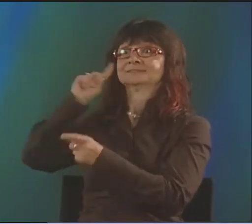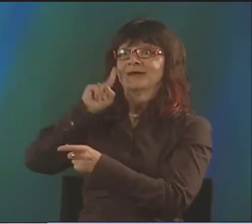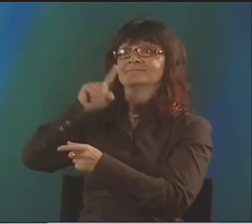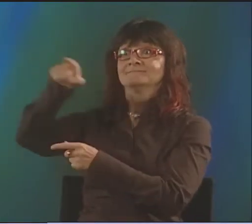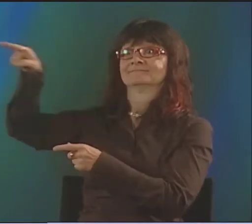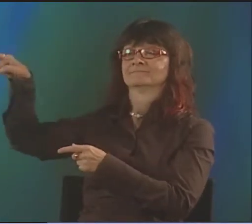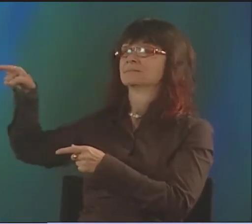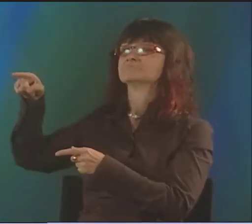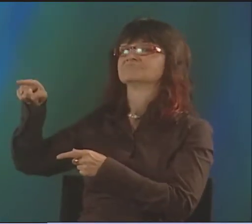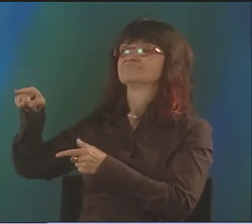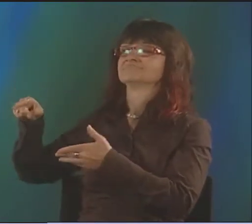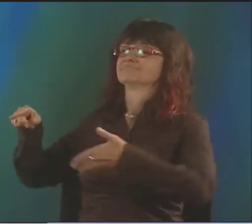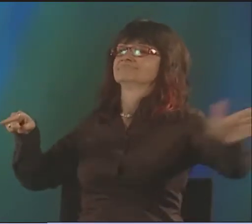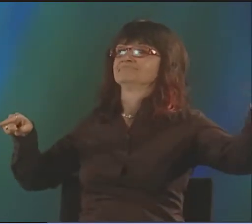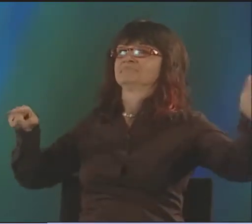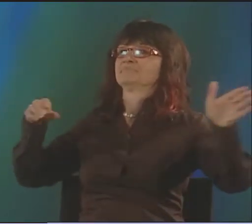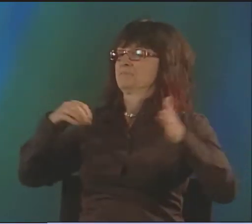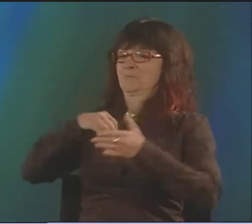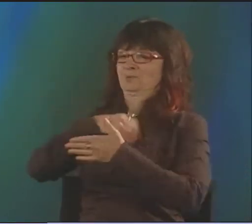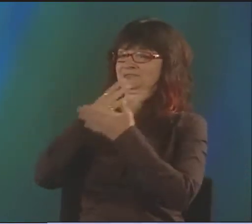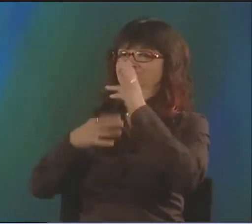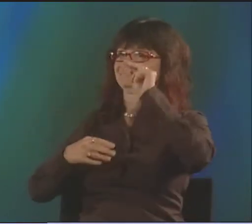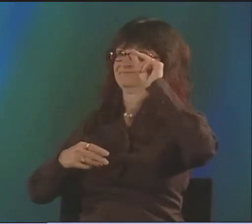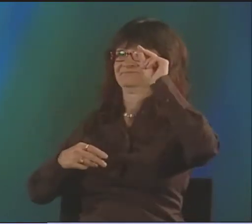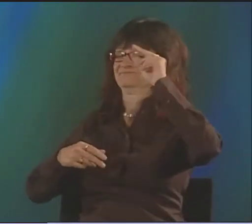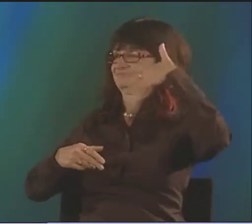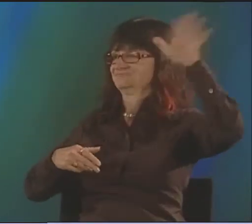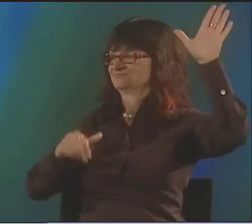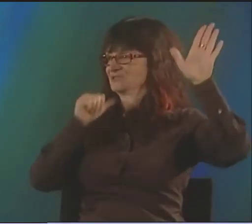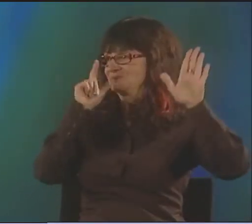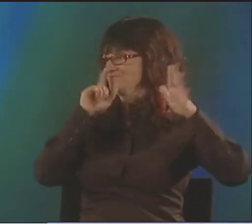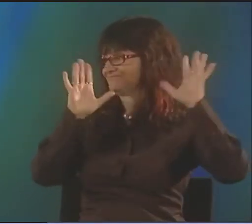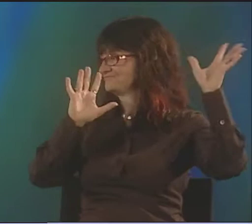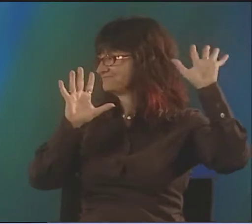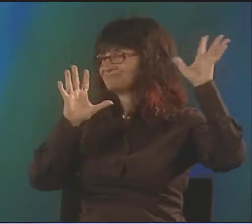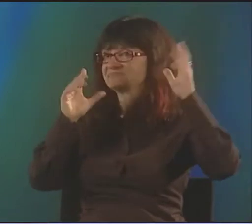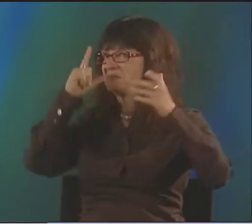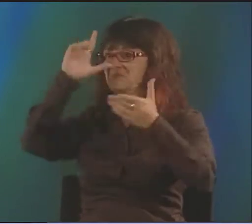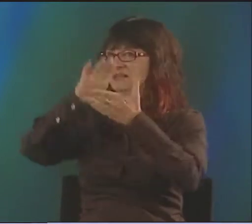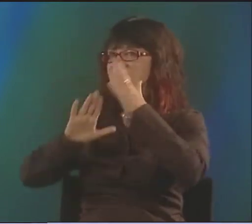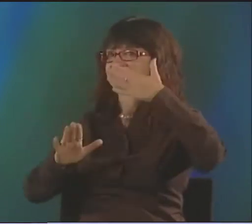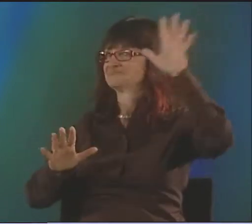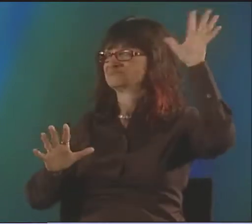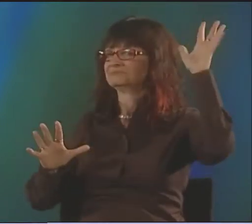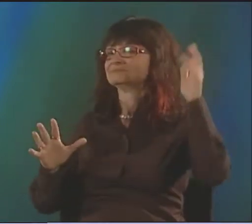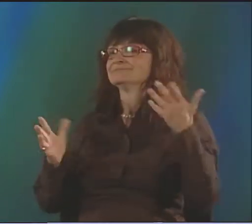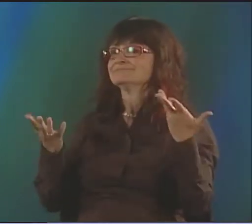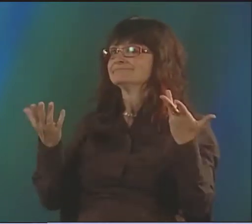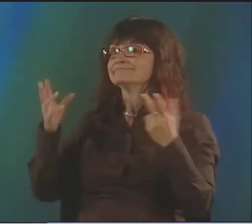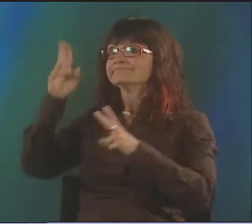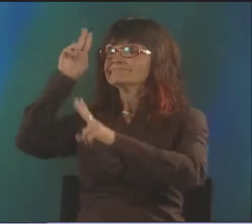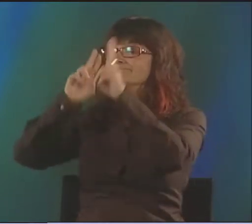IN STOCKHOLM, THE UNIVERSITY THERE, THE DEAF PEOPLE THERE BASICALLY SAID, "I DON'T WANT TO HEAR IT. WE DON'T WANT TO KNOW